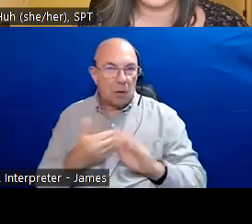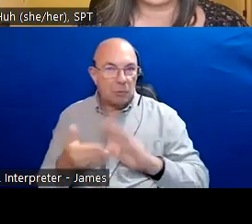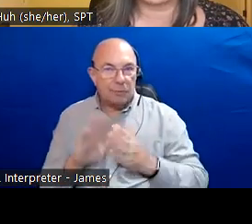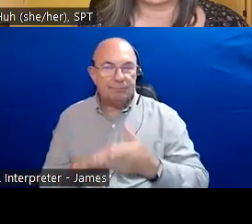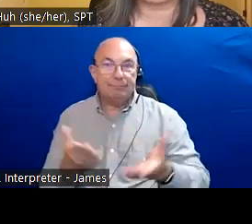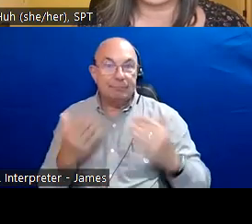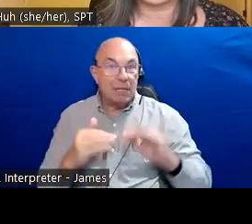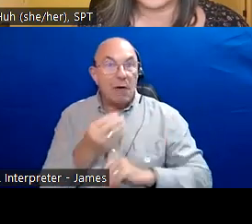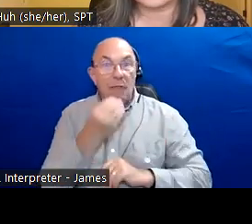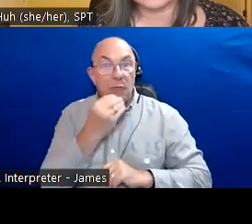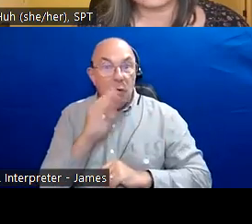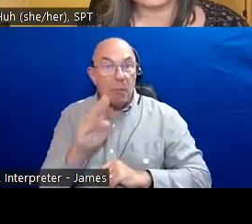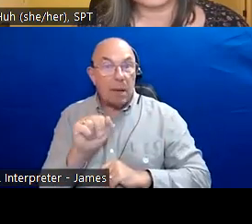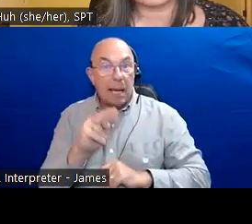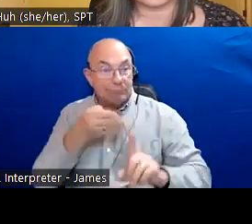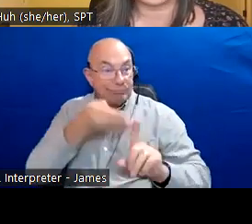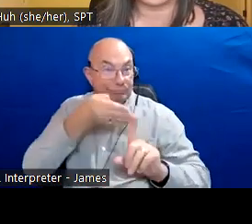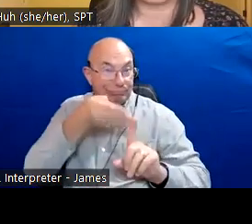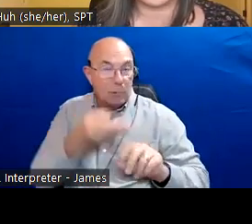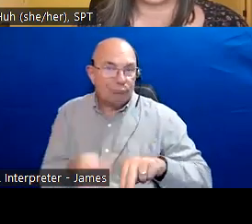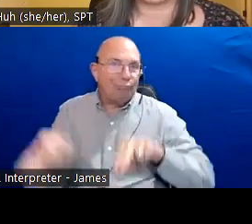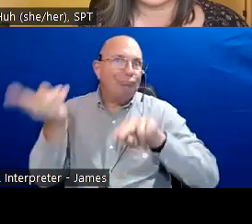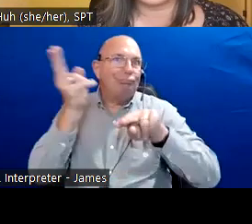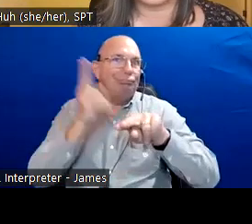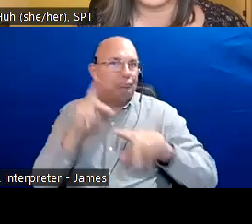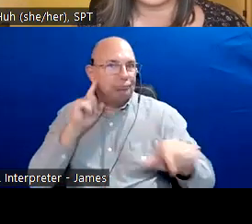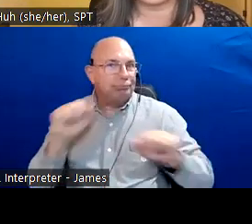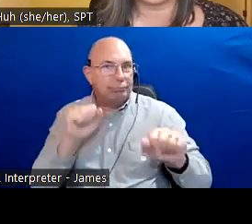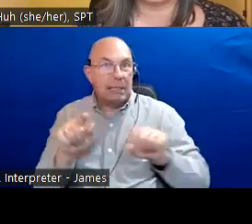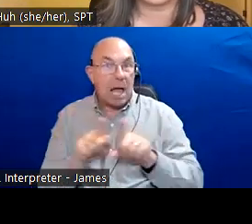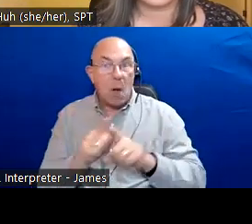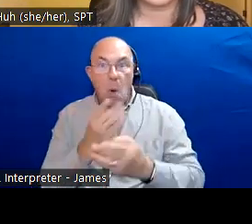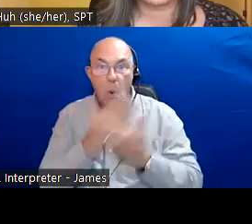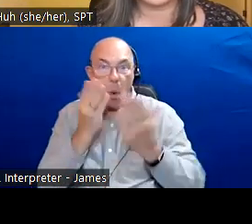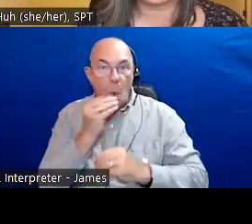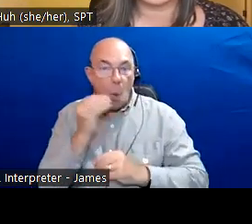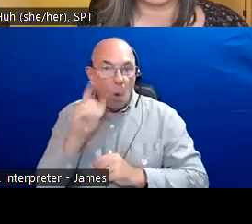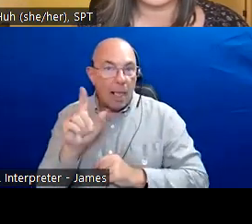and questions. A friendly reminder to please keep the discussion respectful offensive derogatory or discriminatory